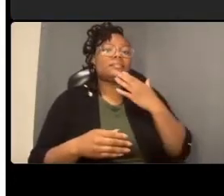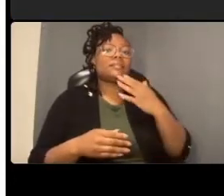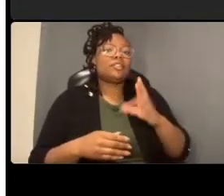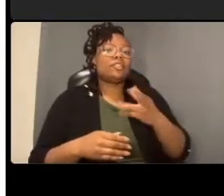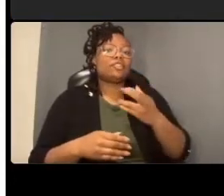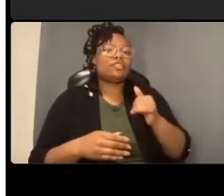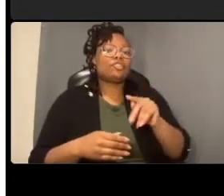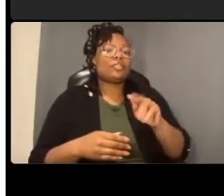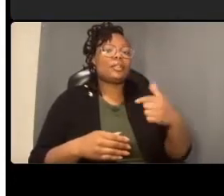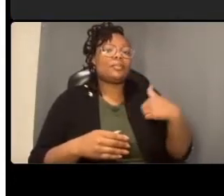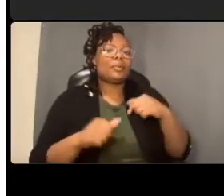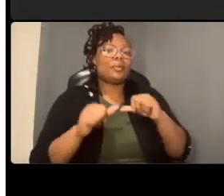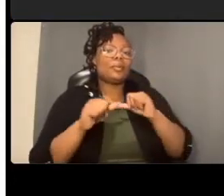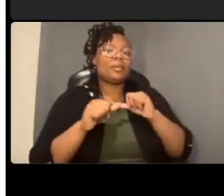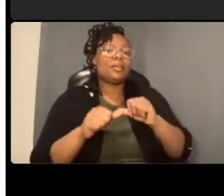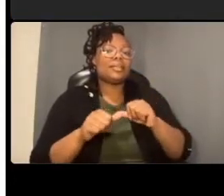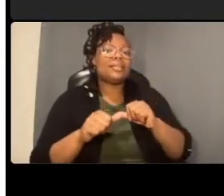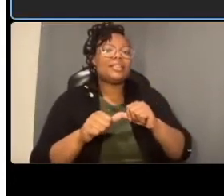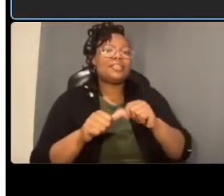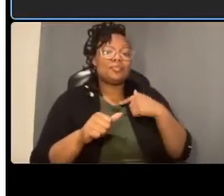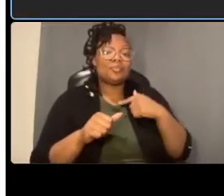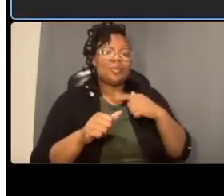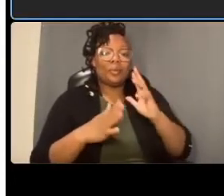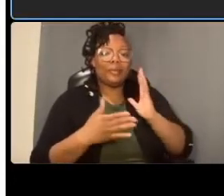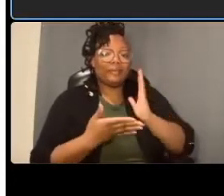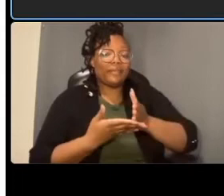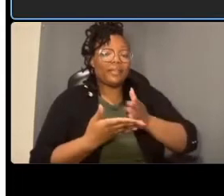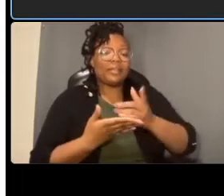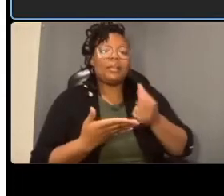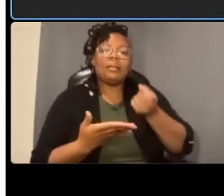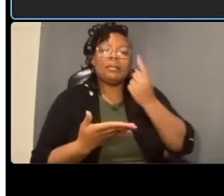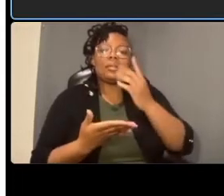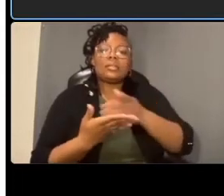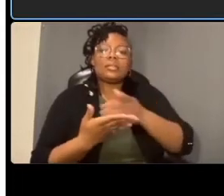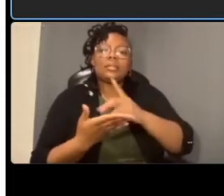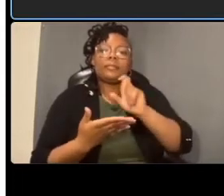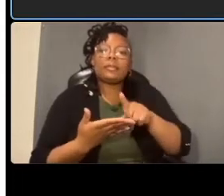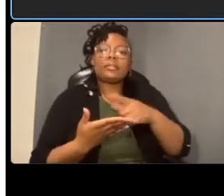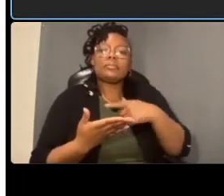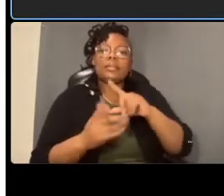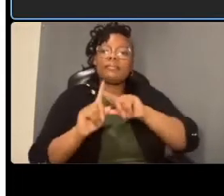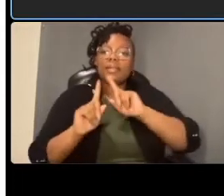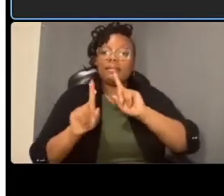questions have been answered in the q a portion by the different project team members uh those who